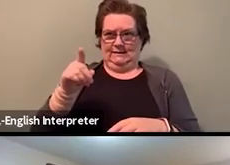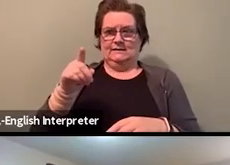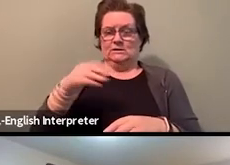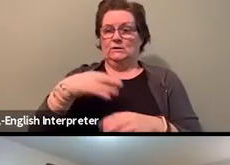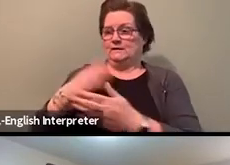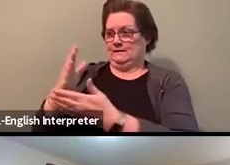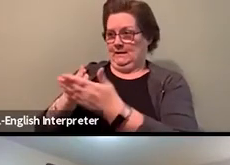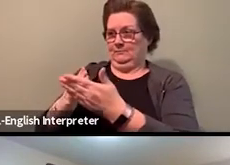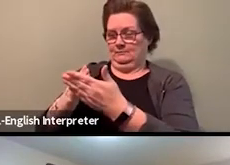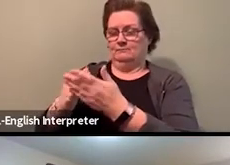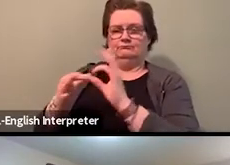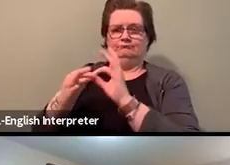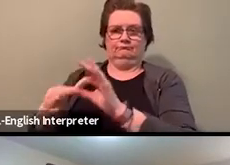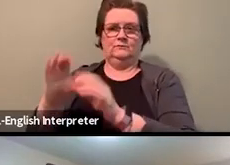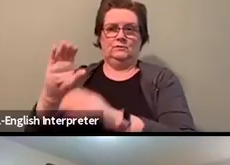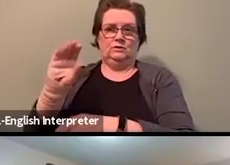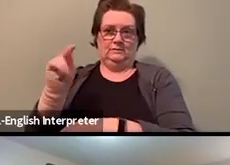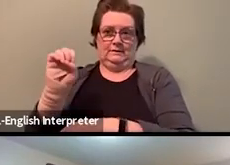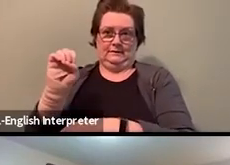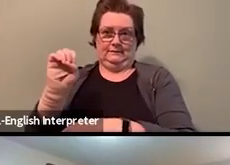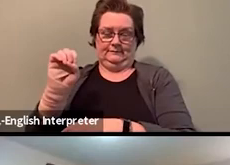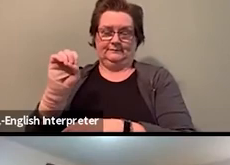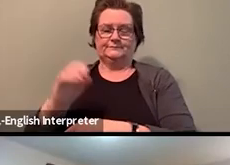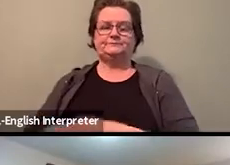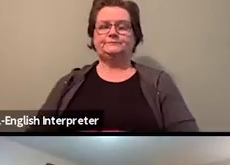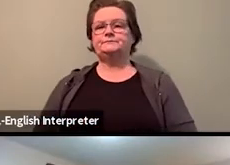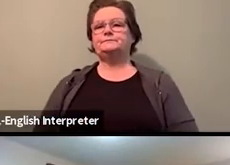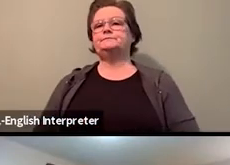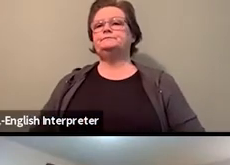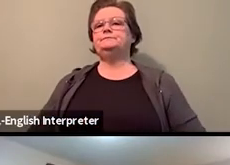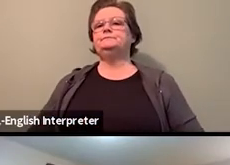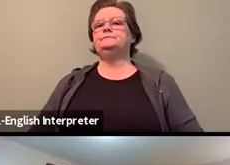One person is asking a question around the pros and cons